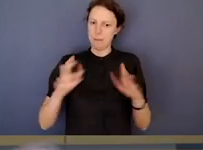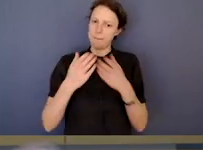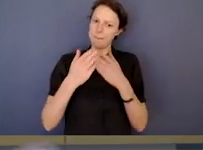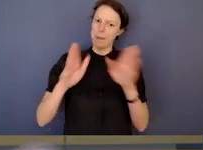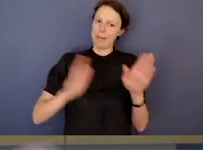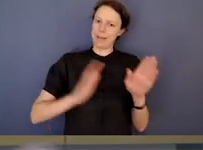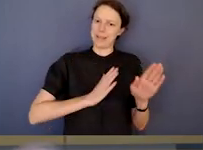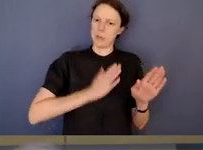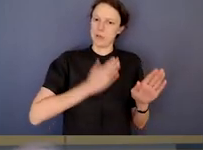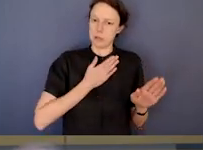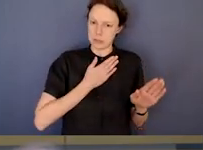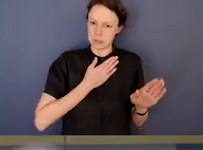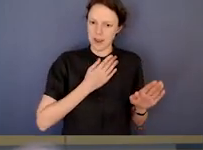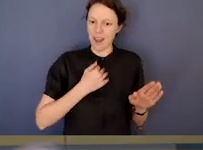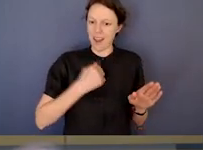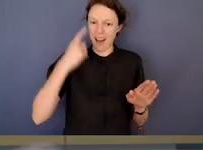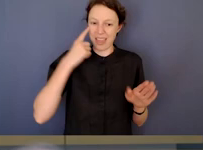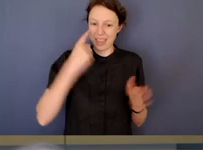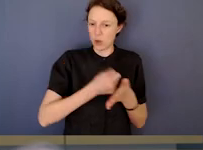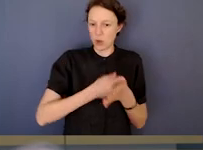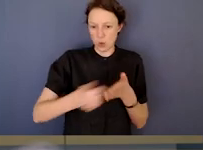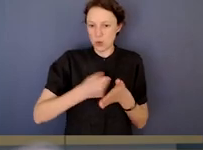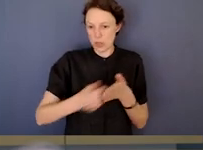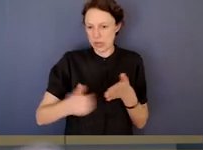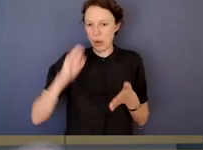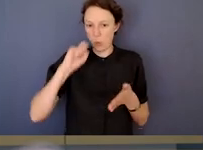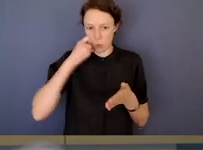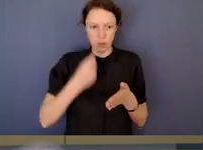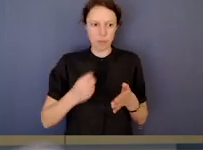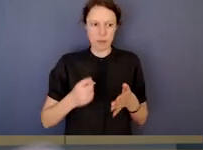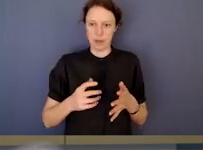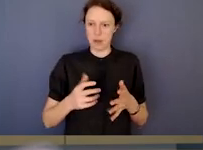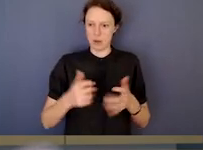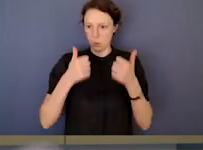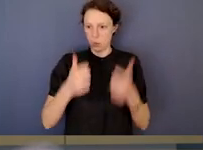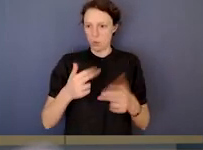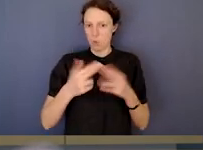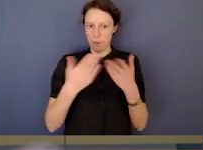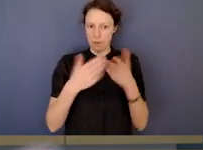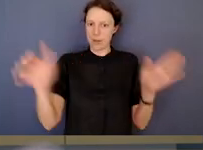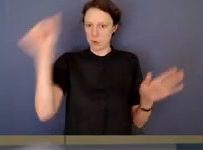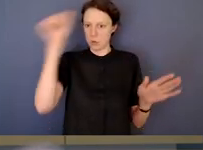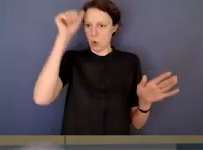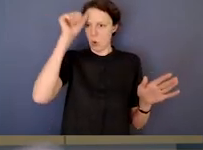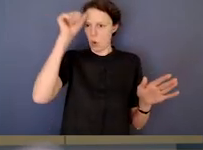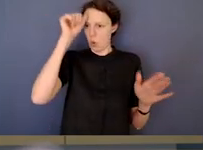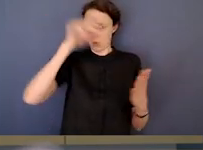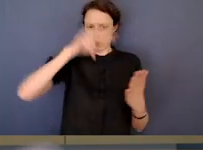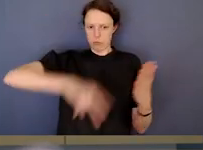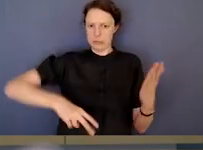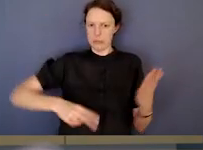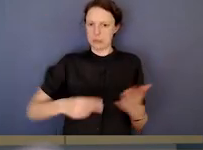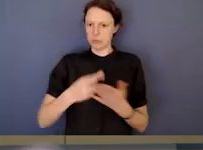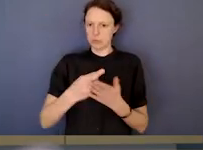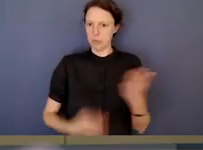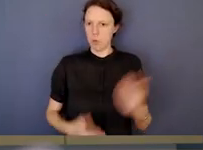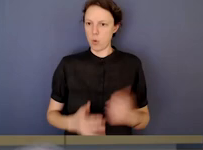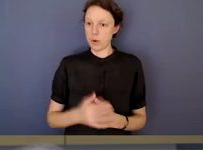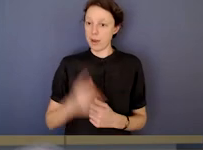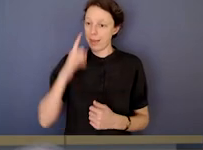And I think ordinarily it will be in the public interest to do so. And I think one of the interesting aspects of the NACC jurisdiction